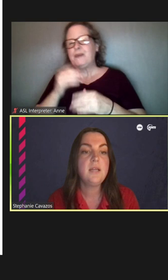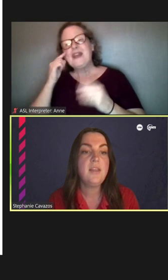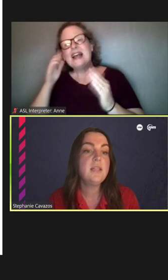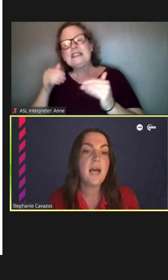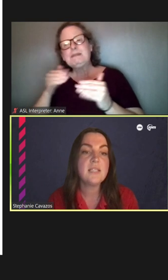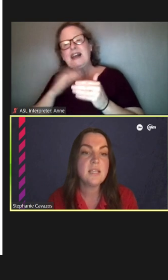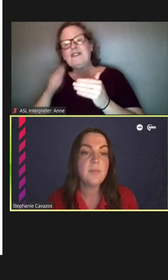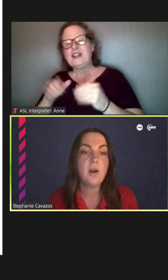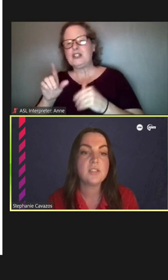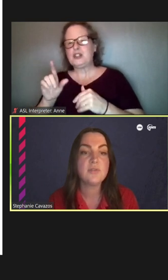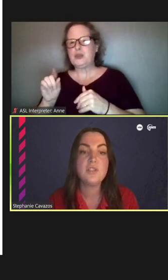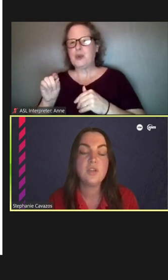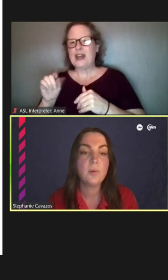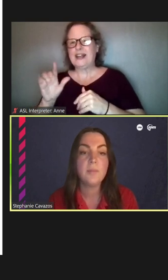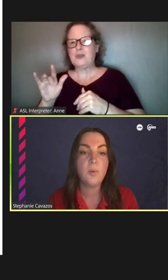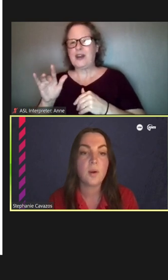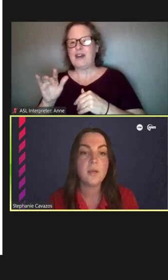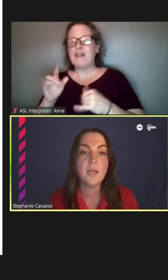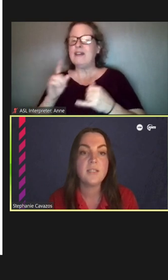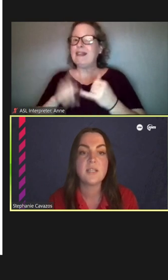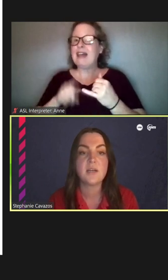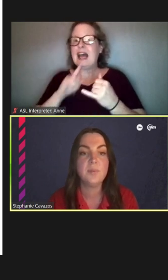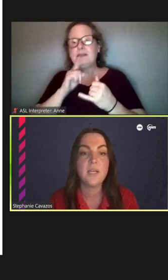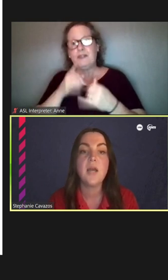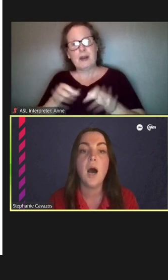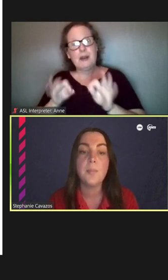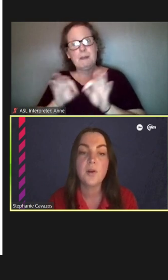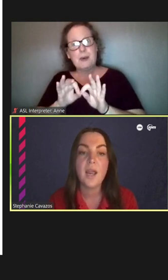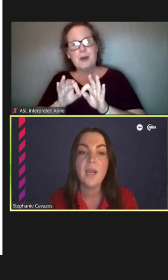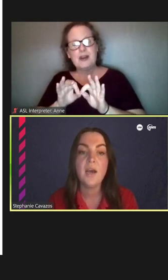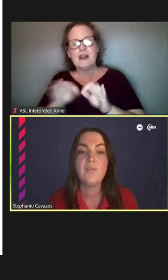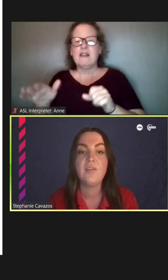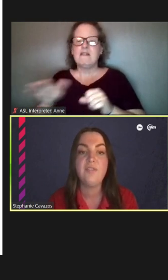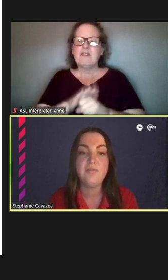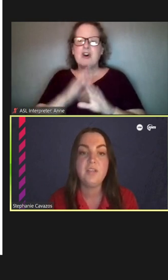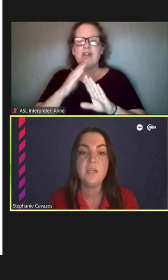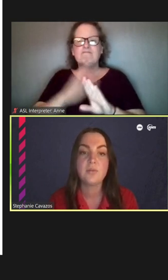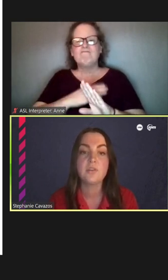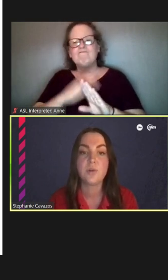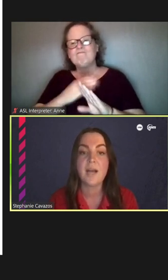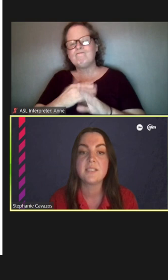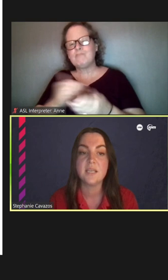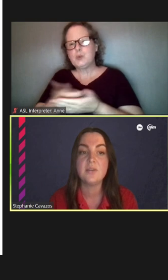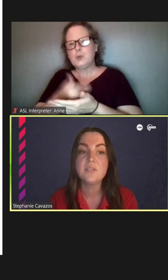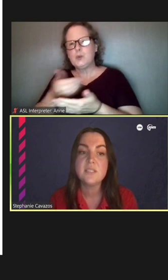and then lastly, but also super important, is the complete upgrade of the 50 year old track signal